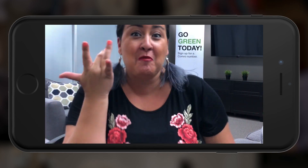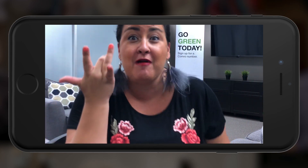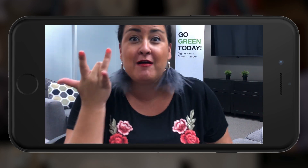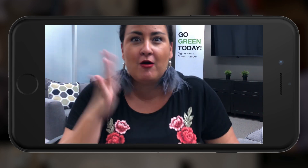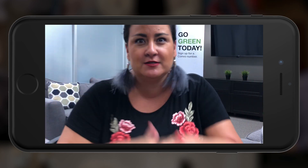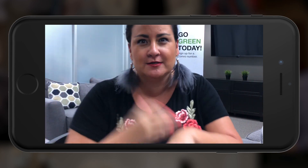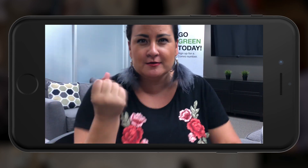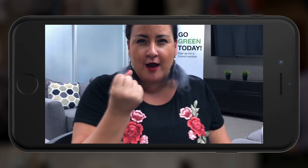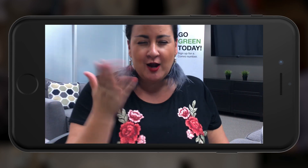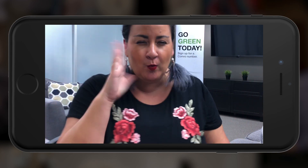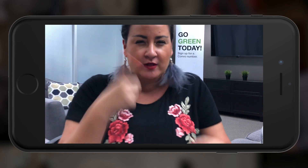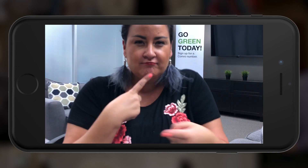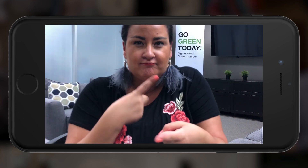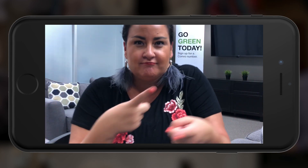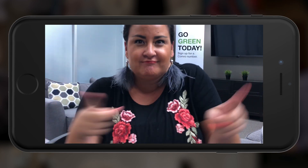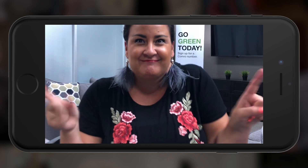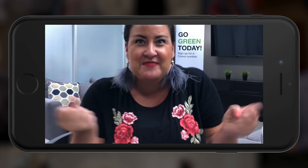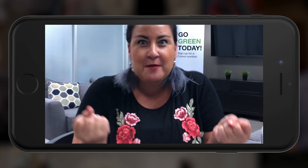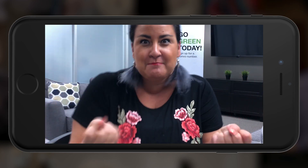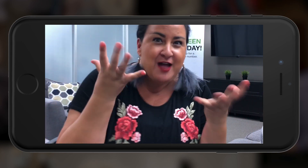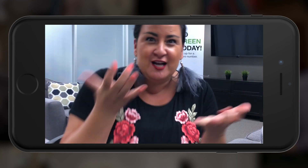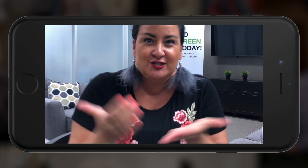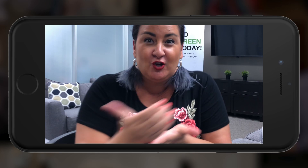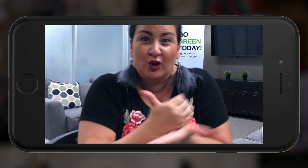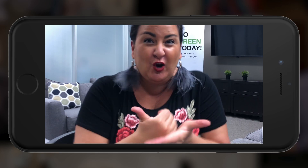we’re going to find out how much we raised!